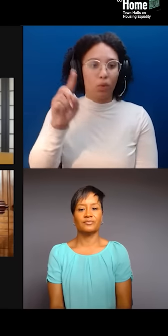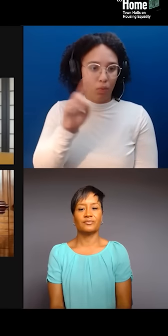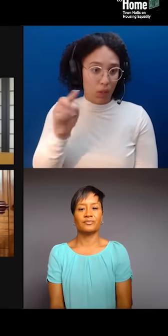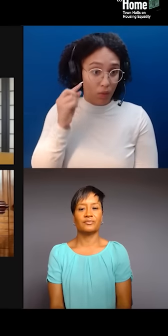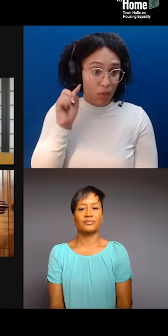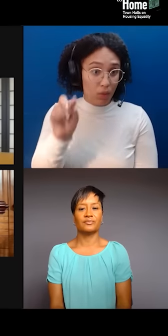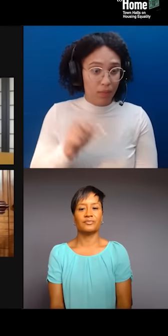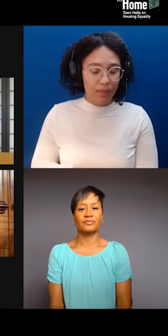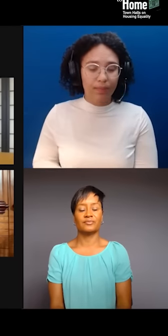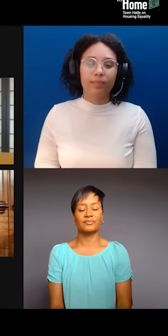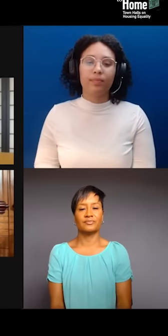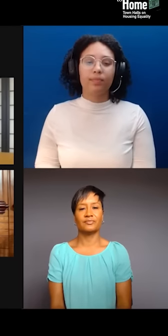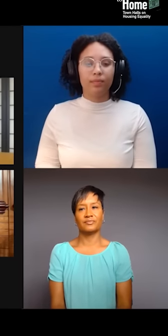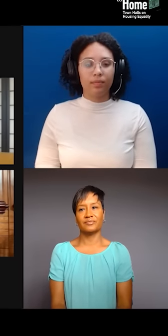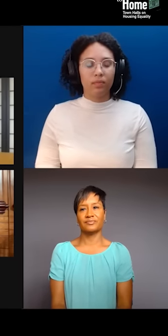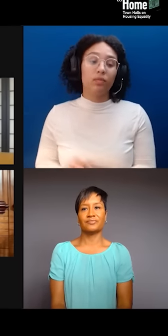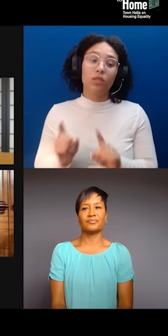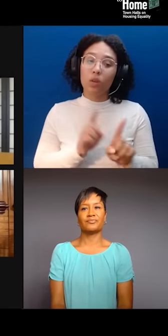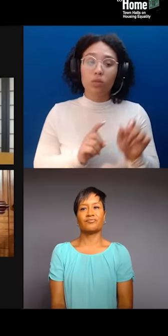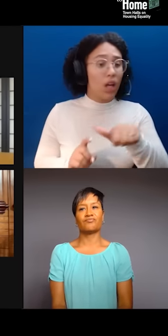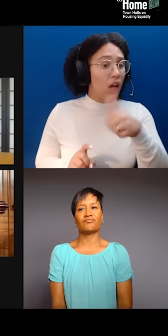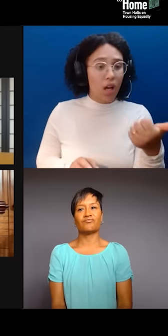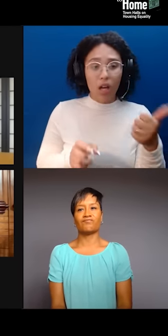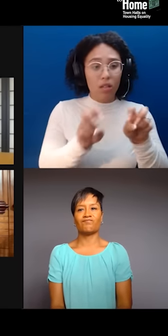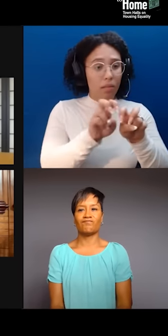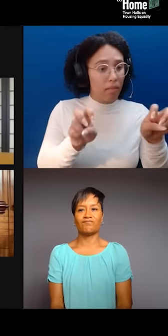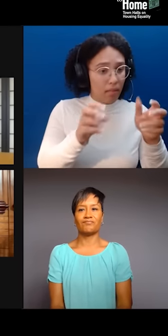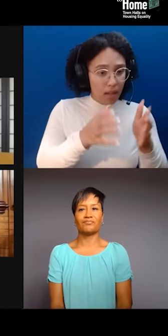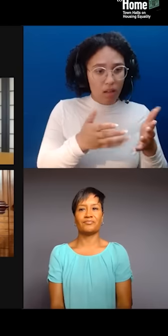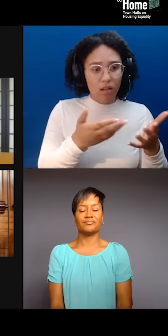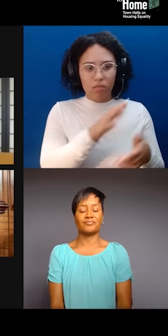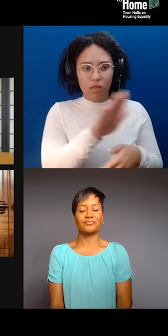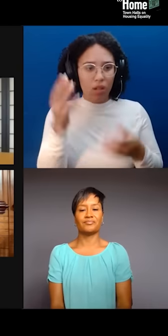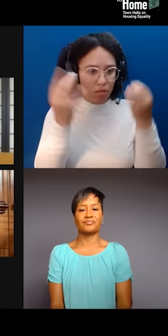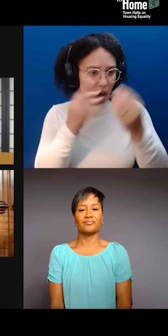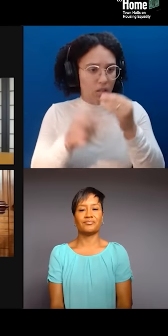on actualizing reparations, including education and acknowledgement of racism.